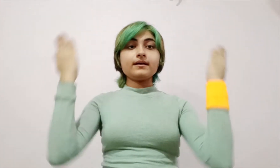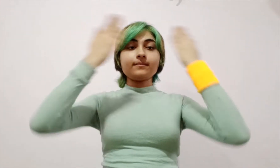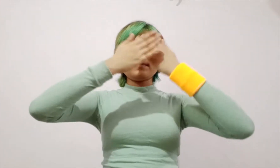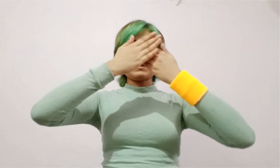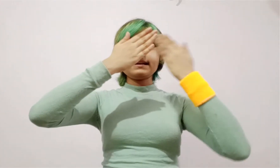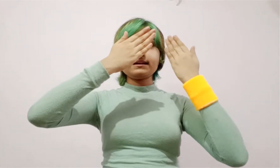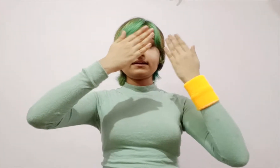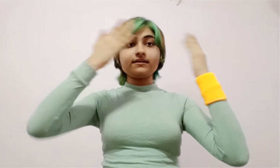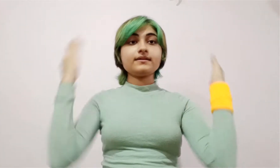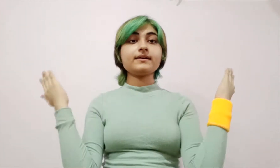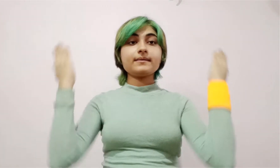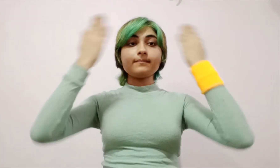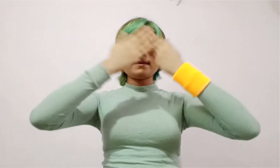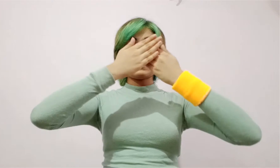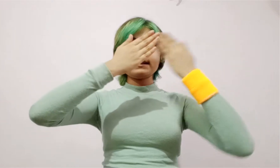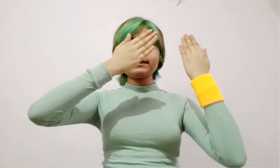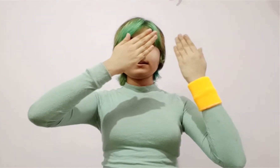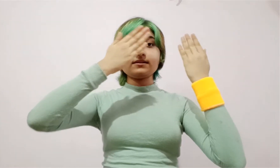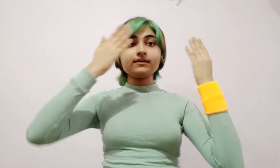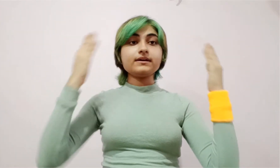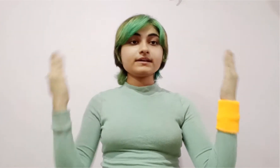BLINDED. BLINDED.